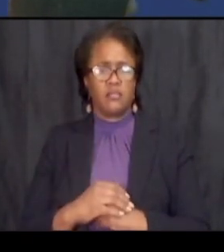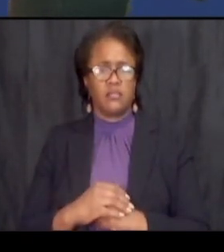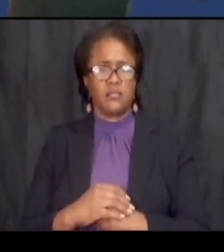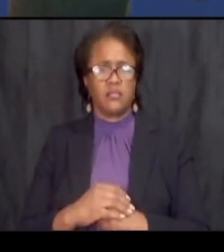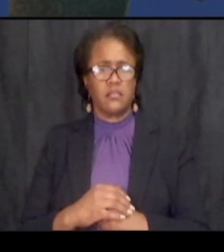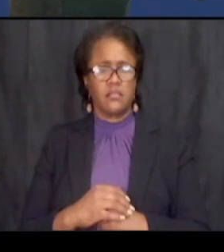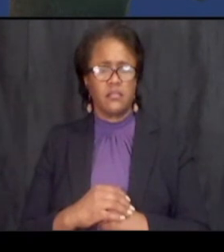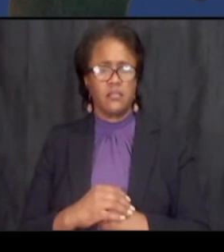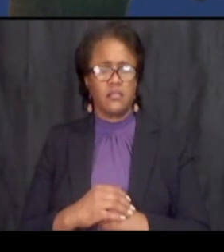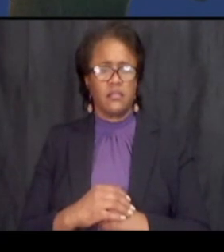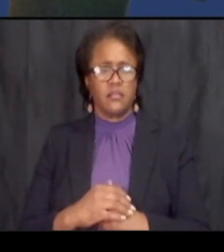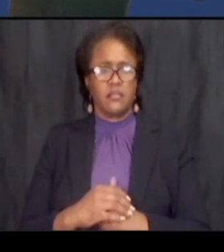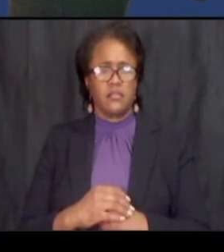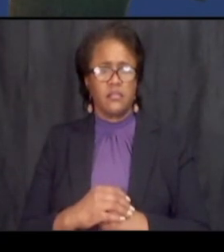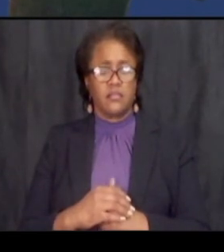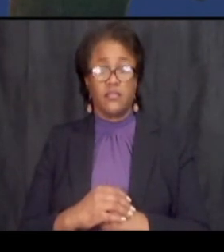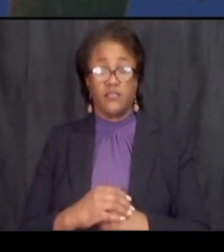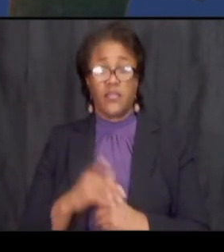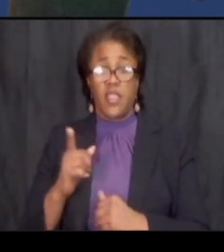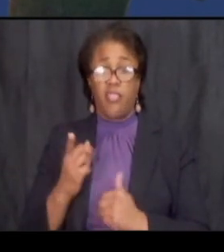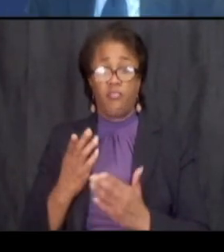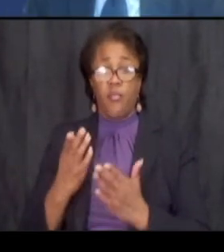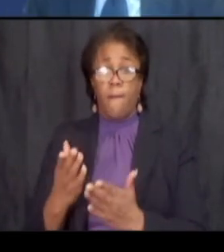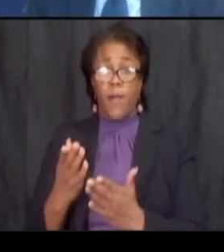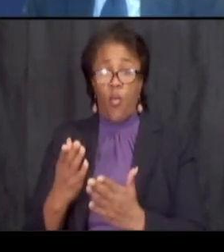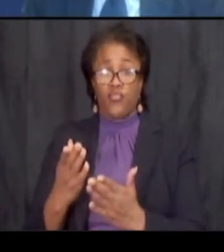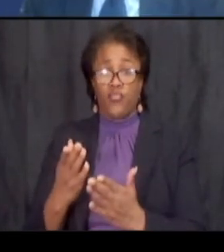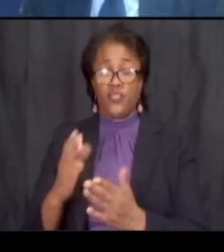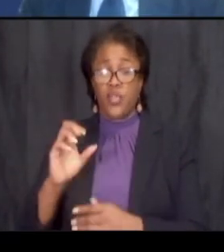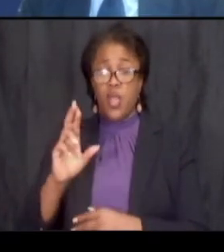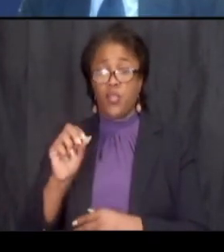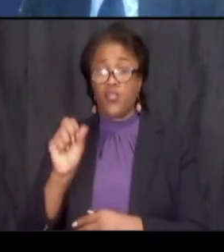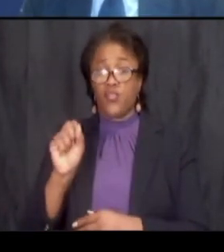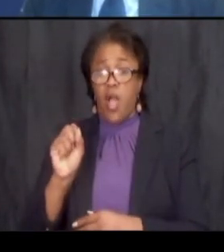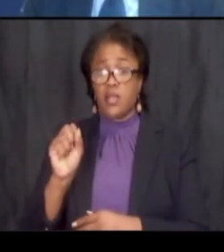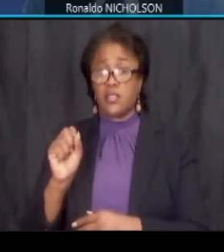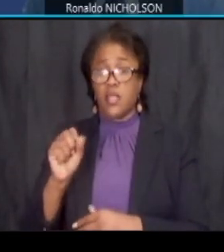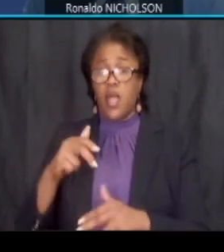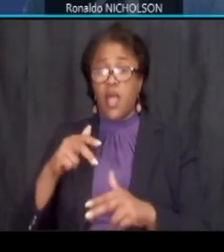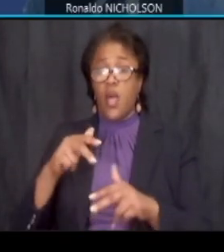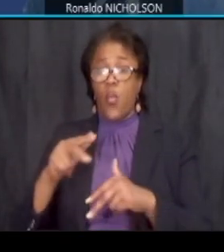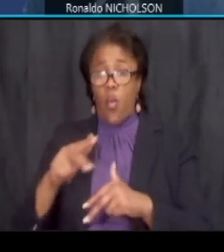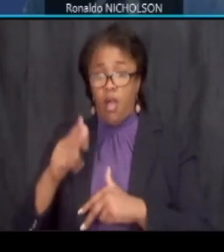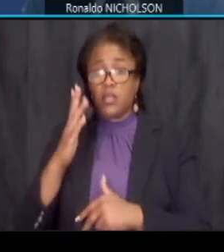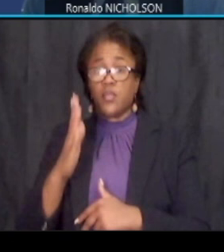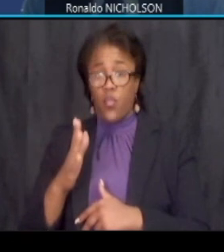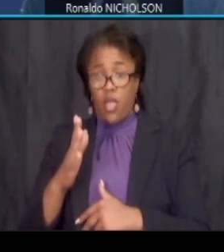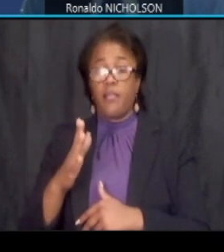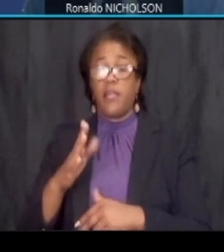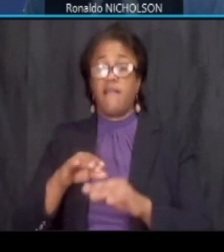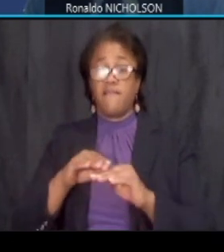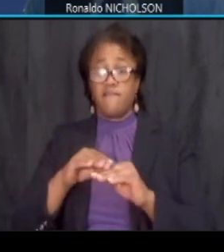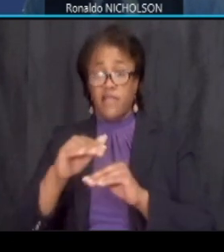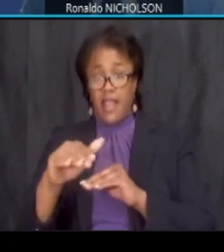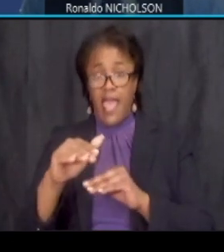the cro the proposed crosswalks will be uh flat with highly reflective crossing